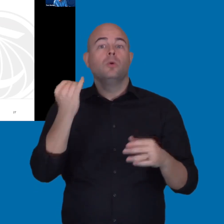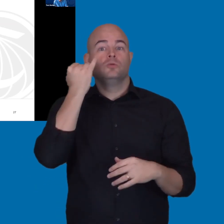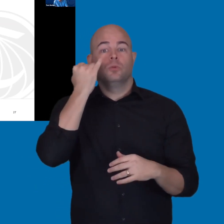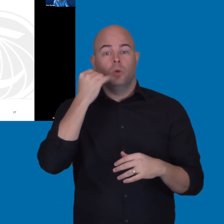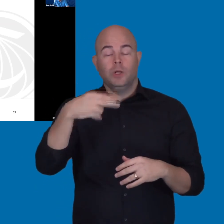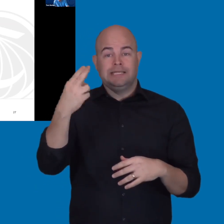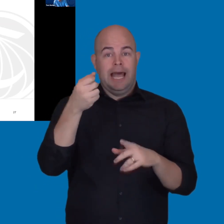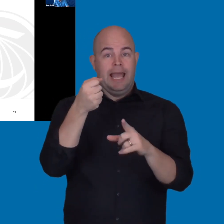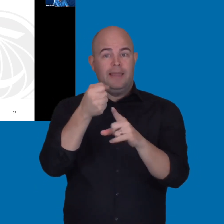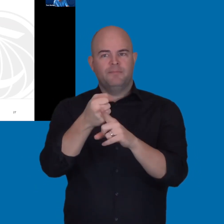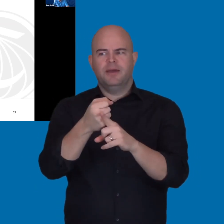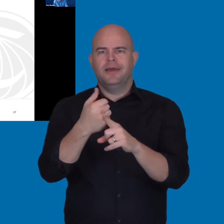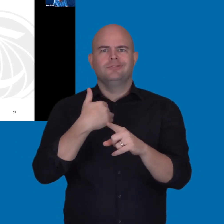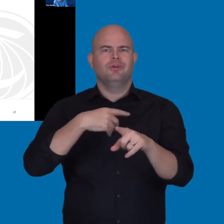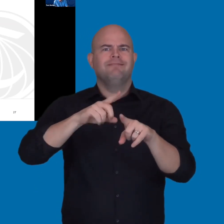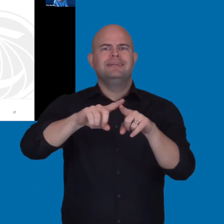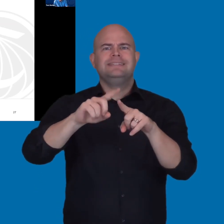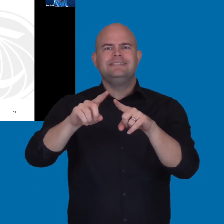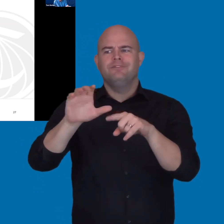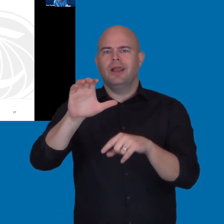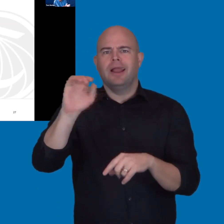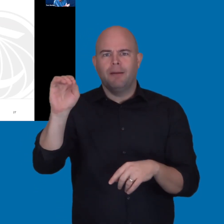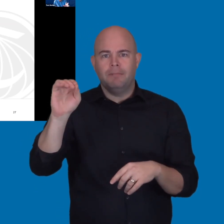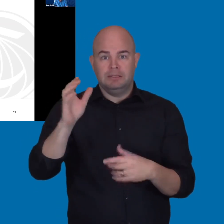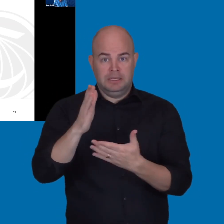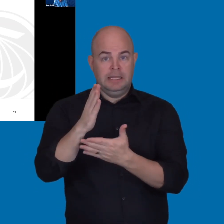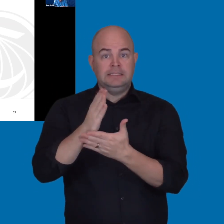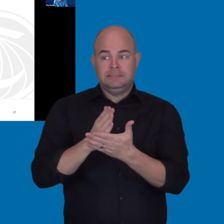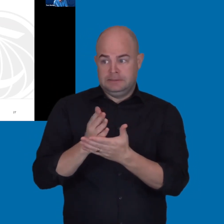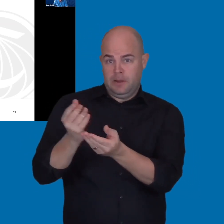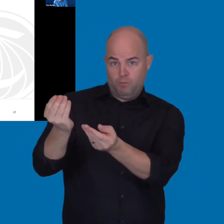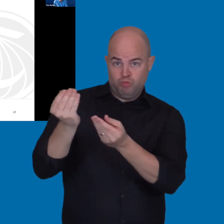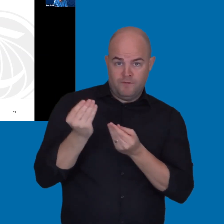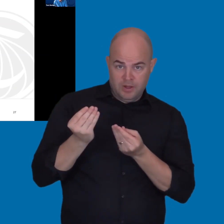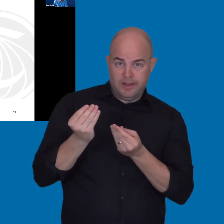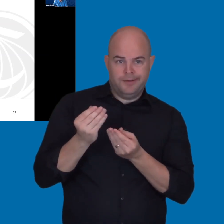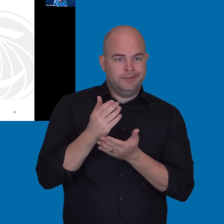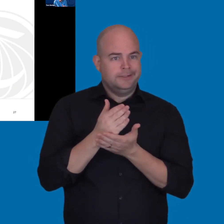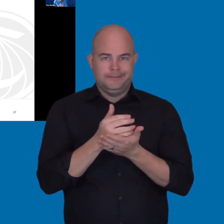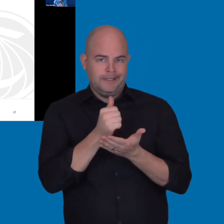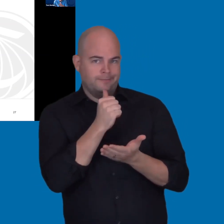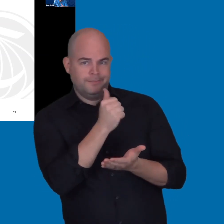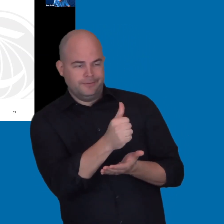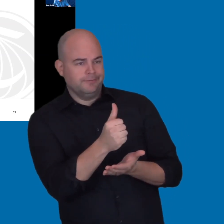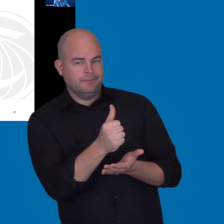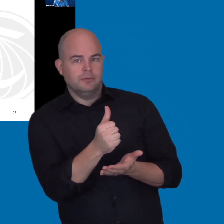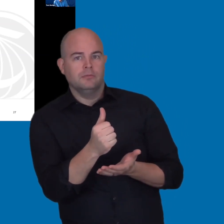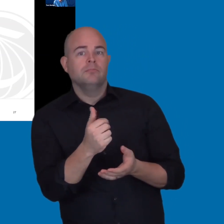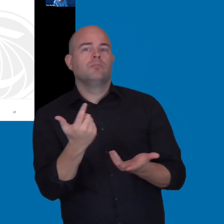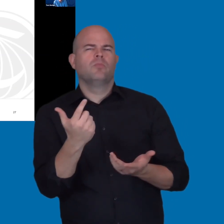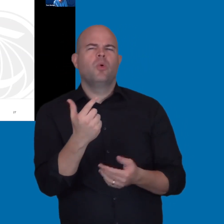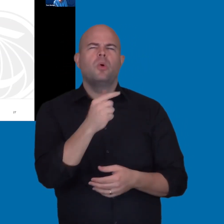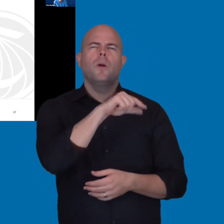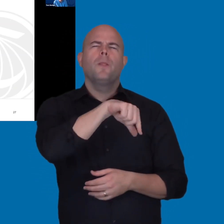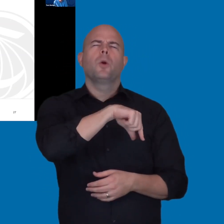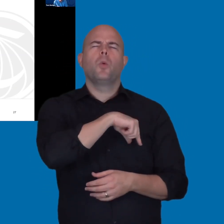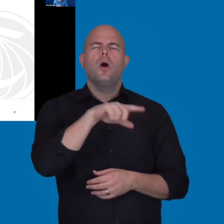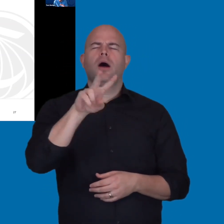So, in the context of say a high impact one, where you had a number of different vendors. Some provided it.